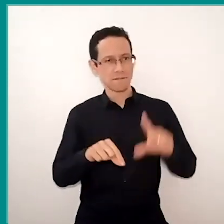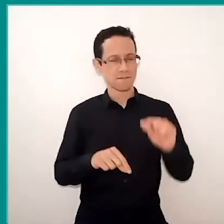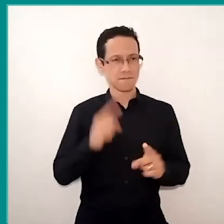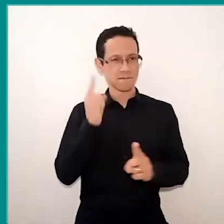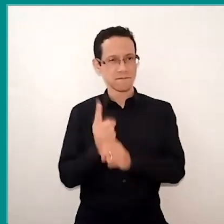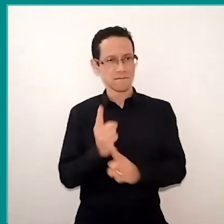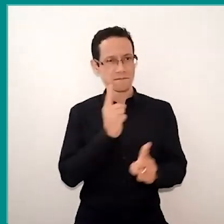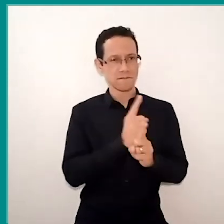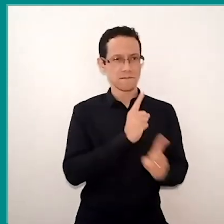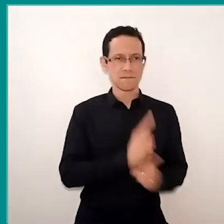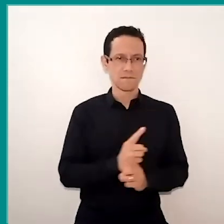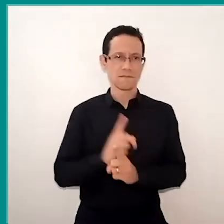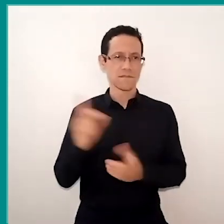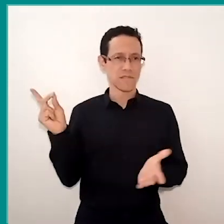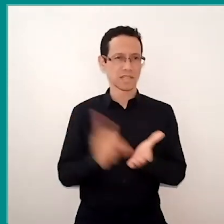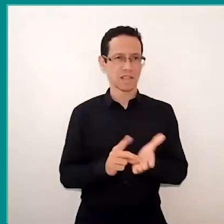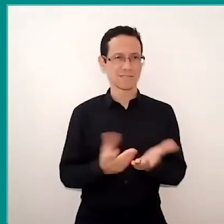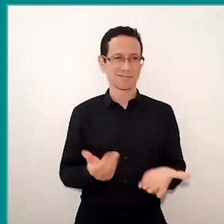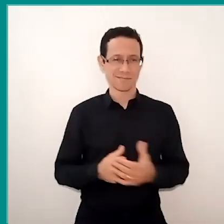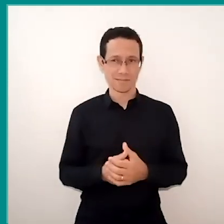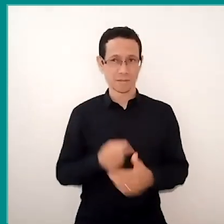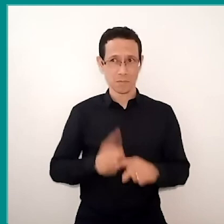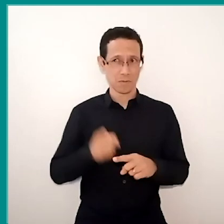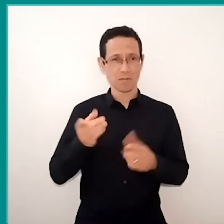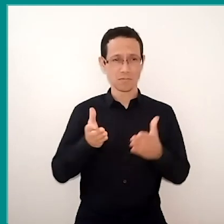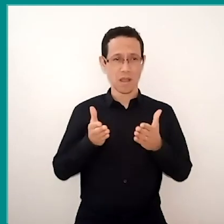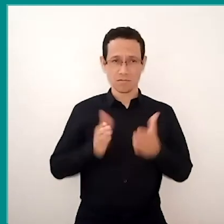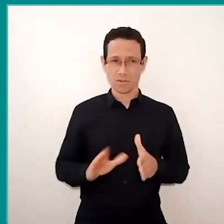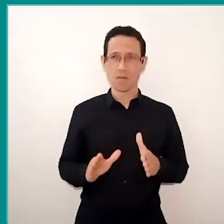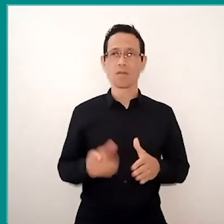they are called digital natives, but being digital native not proof competence